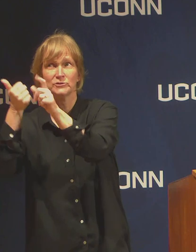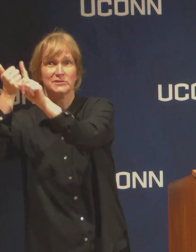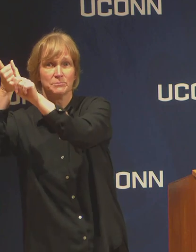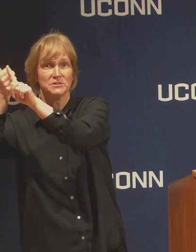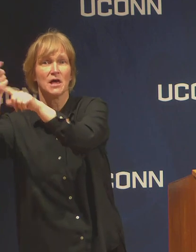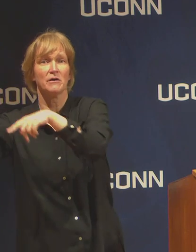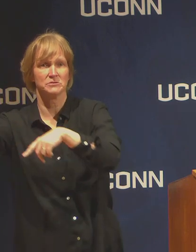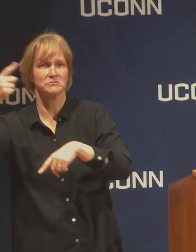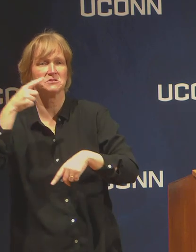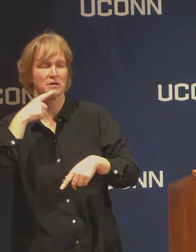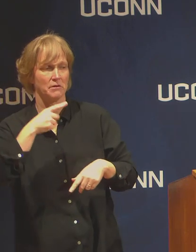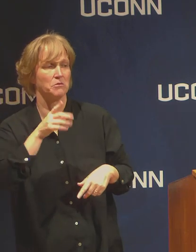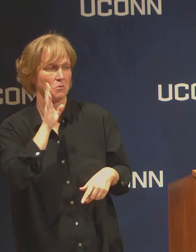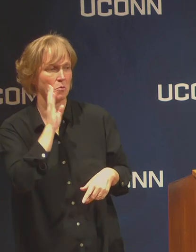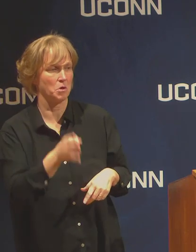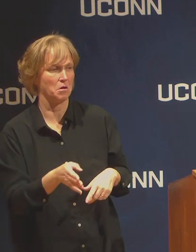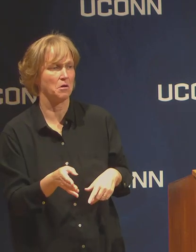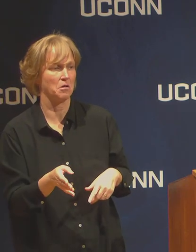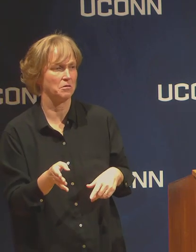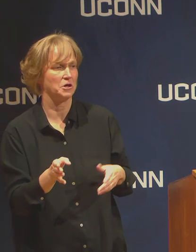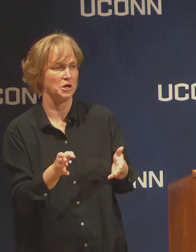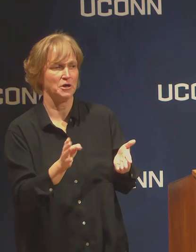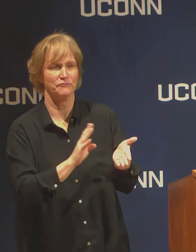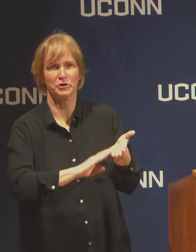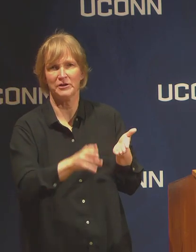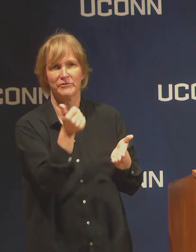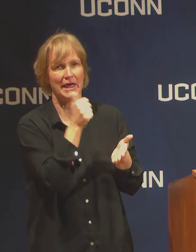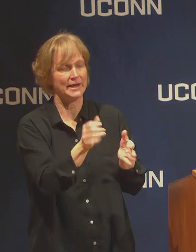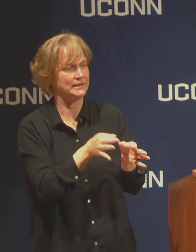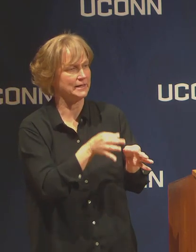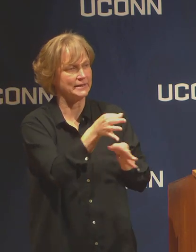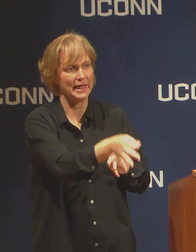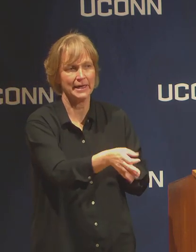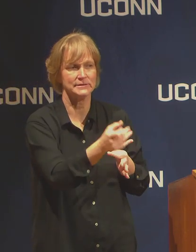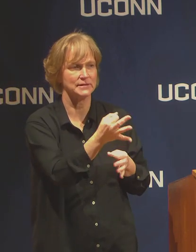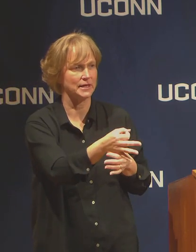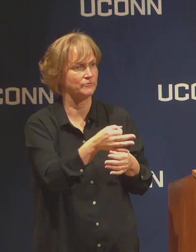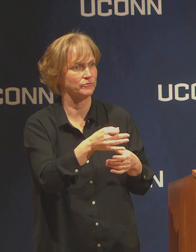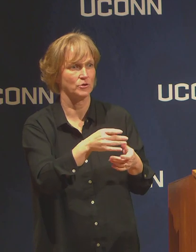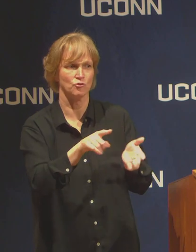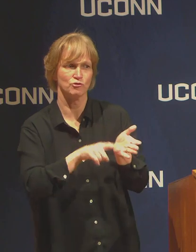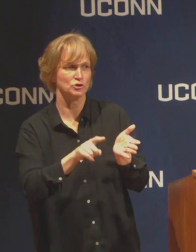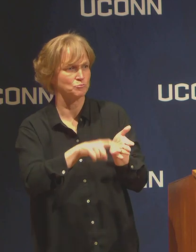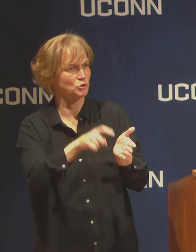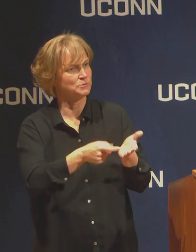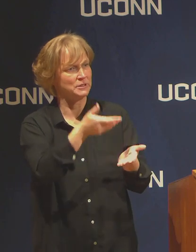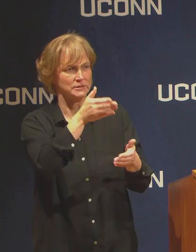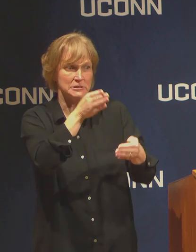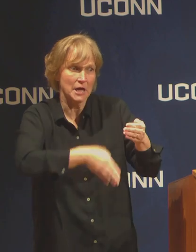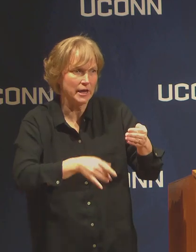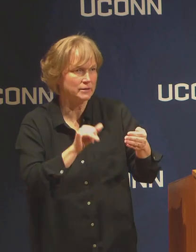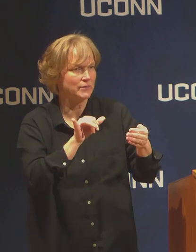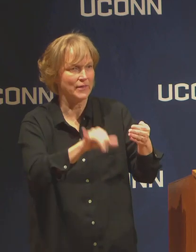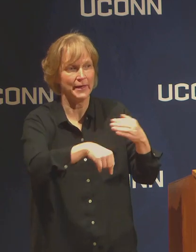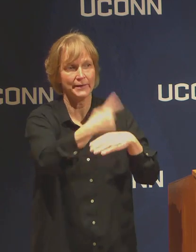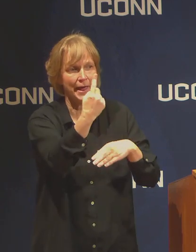forgive delays in deliverables on research. Obviously, there's a lot of research that can be